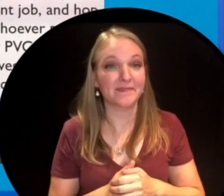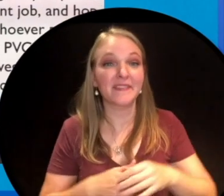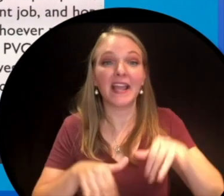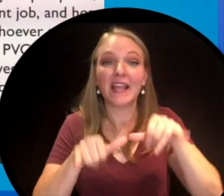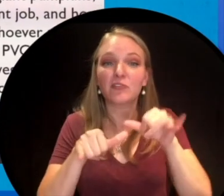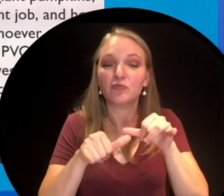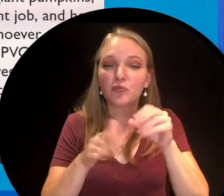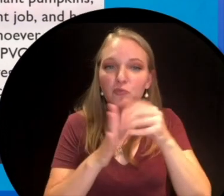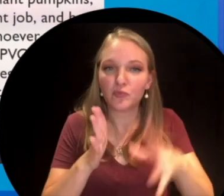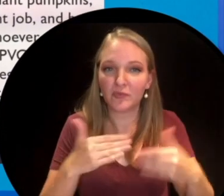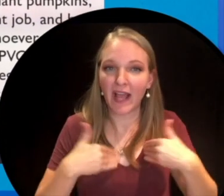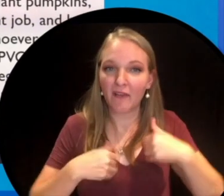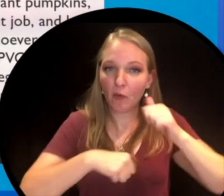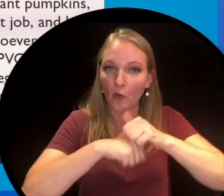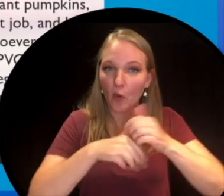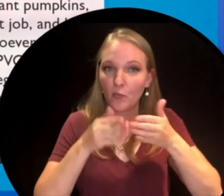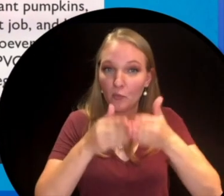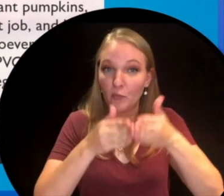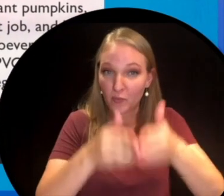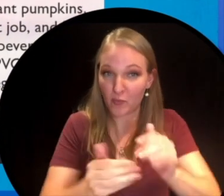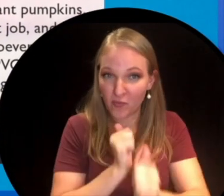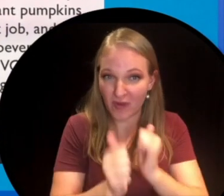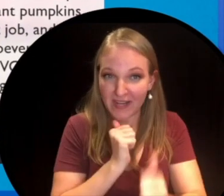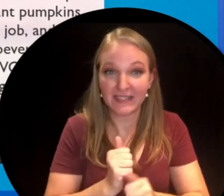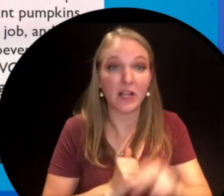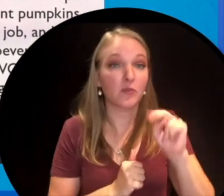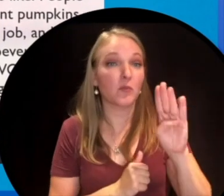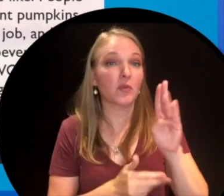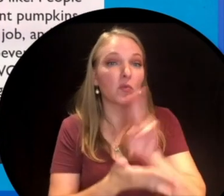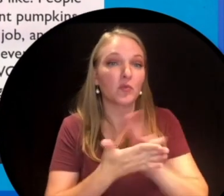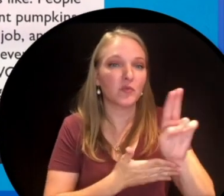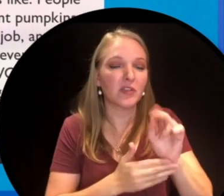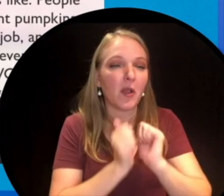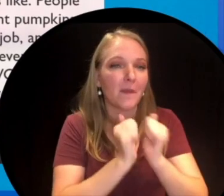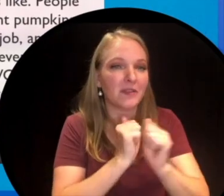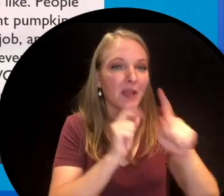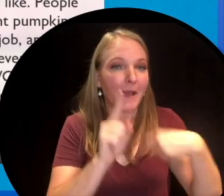a competition to see who can build a concrete canoe and at the university of New Brunswick,